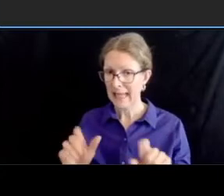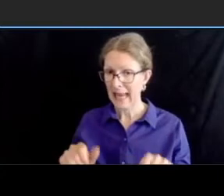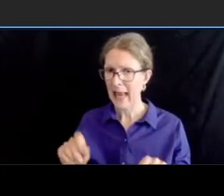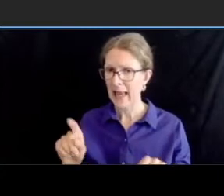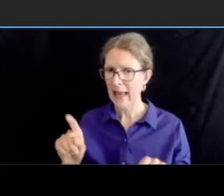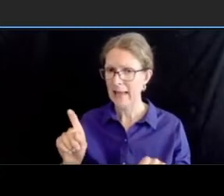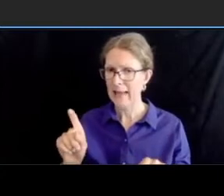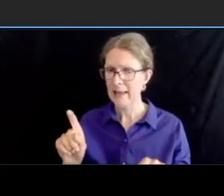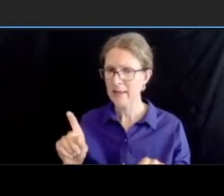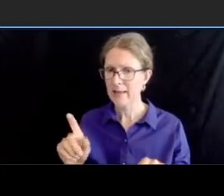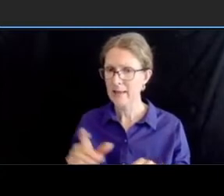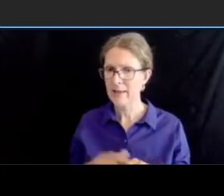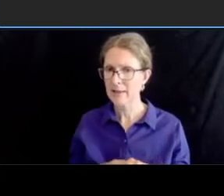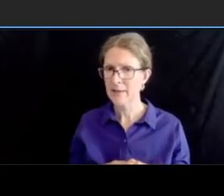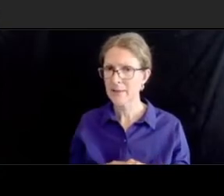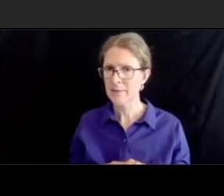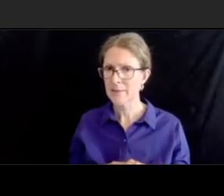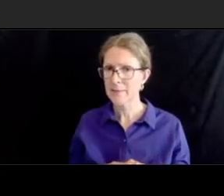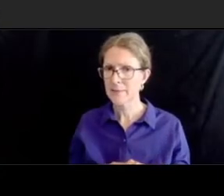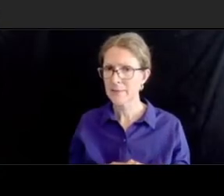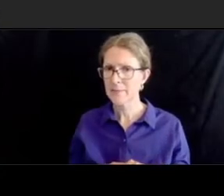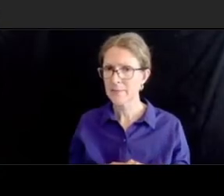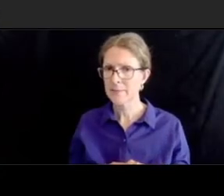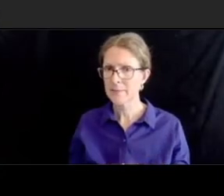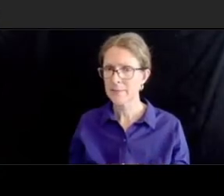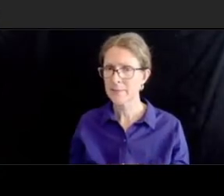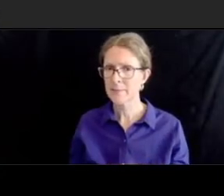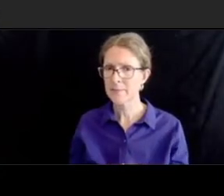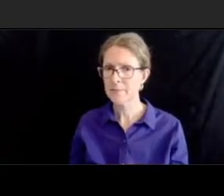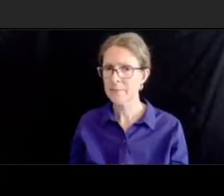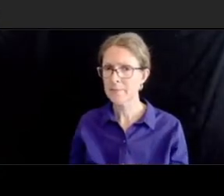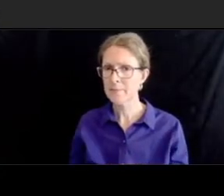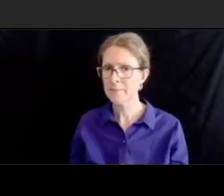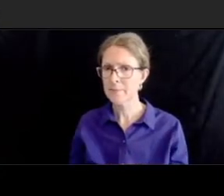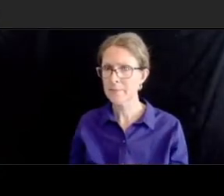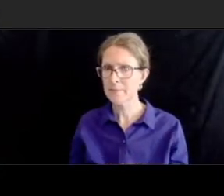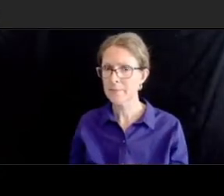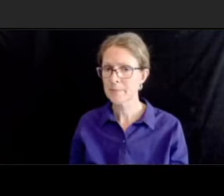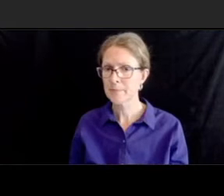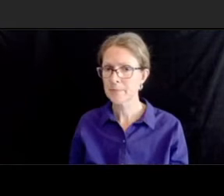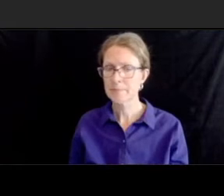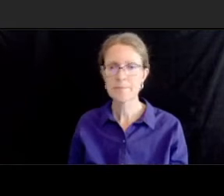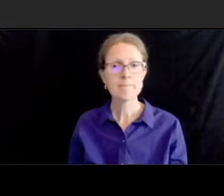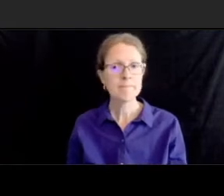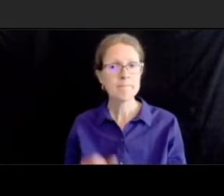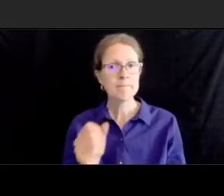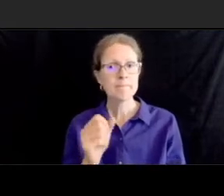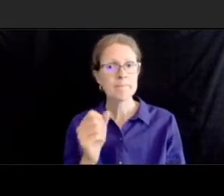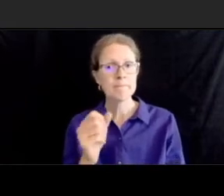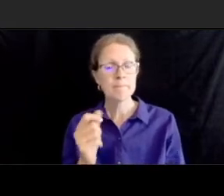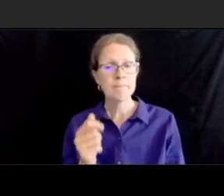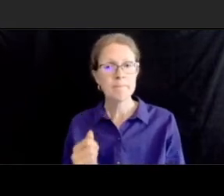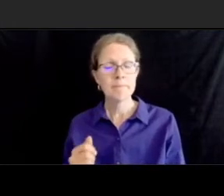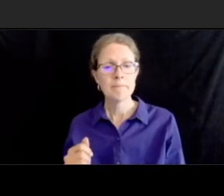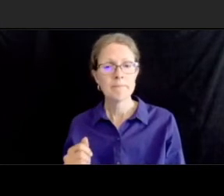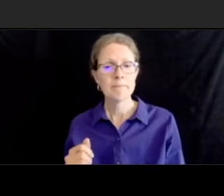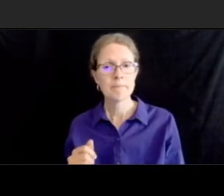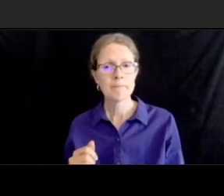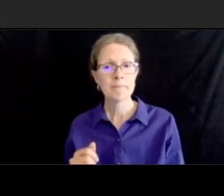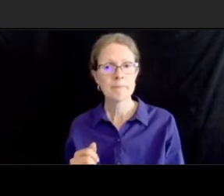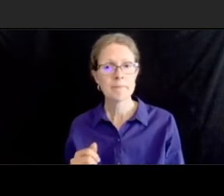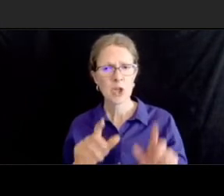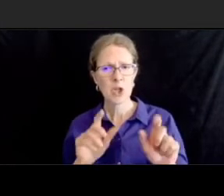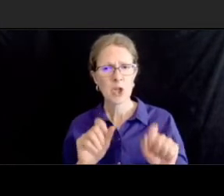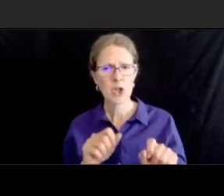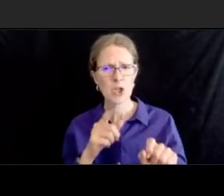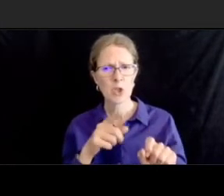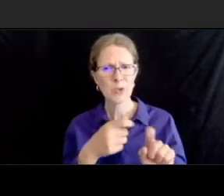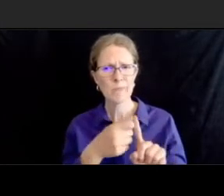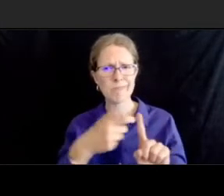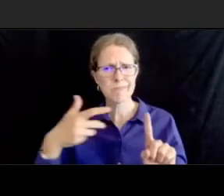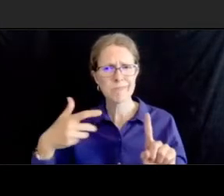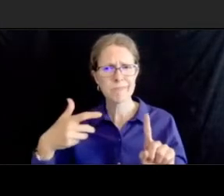yes um could you elaborate on the reduction in the number of seconds across connecticut avenue